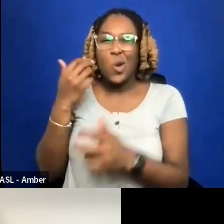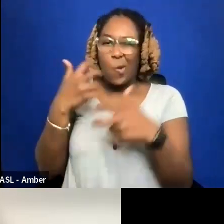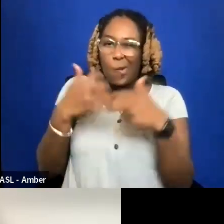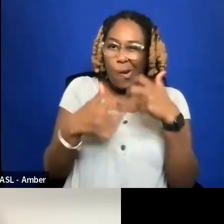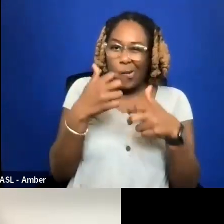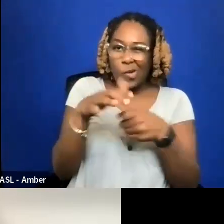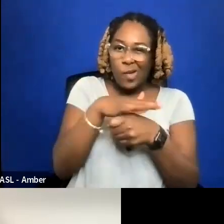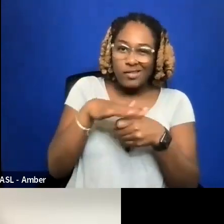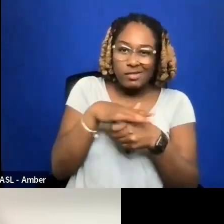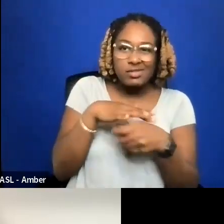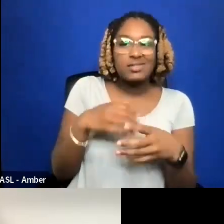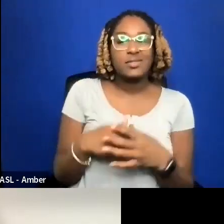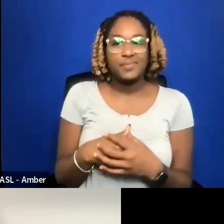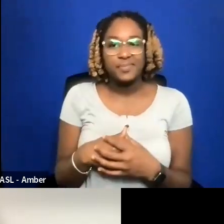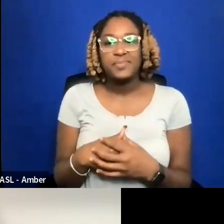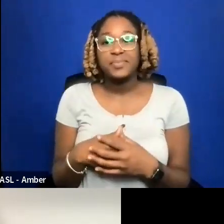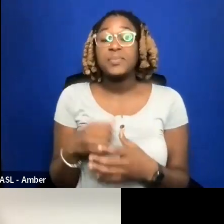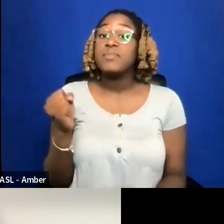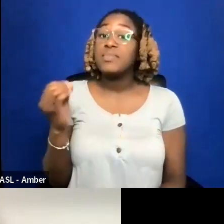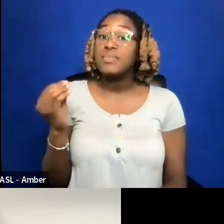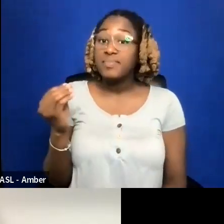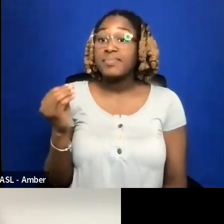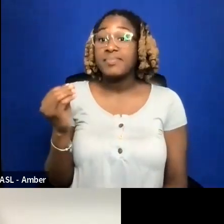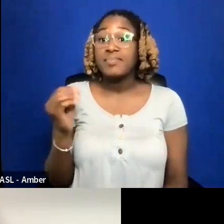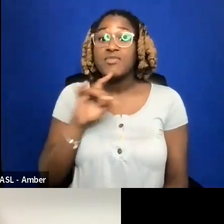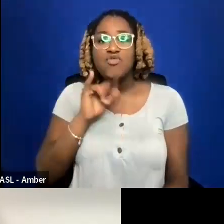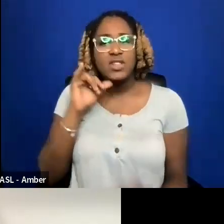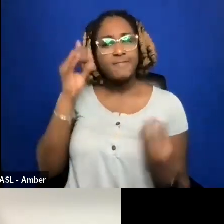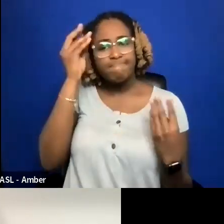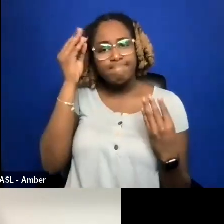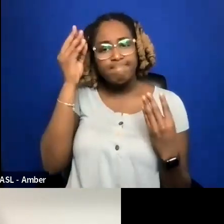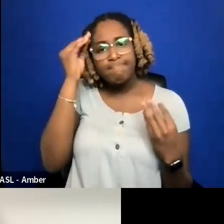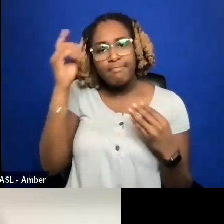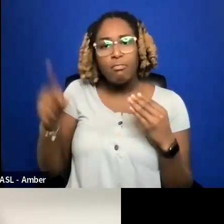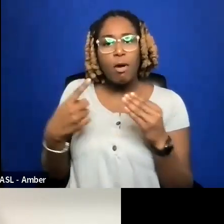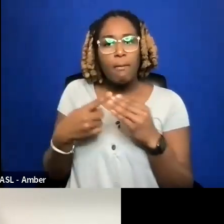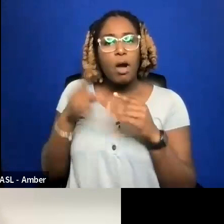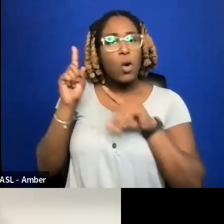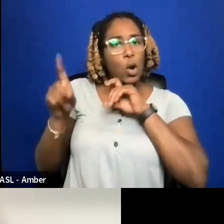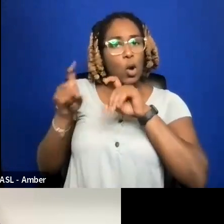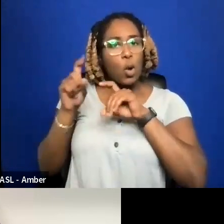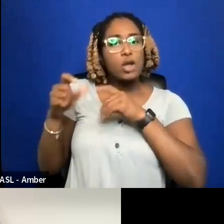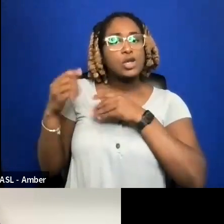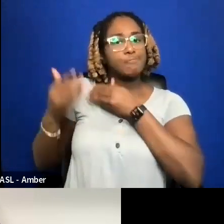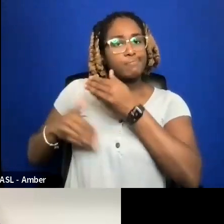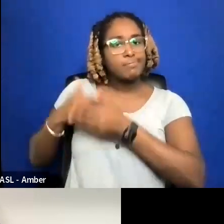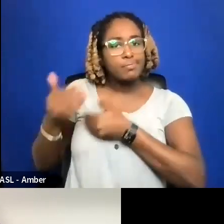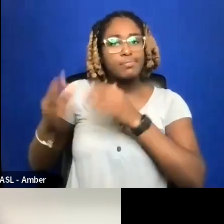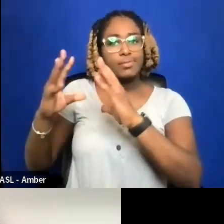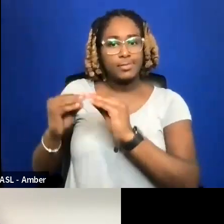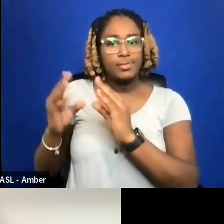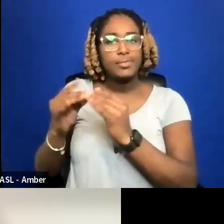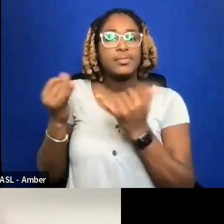SO JUST REALLY THINK ABOUT YOUR WEES THROUGHOUT THE SESSION TODAY.